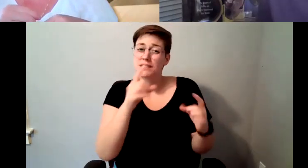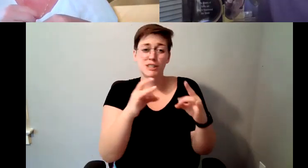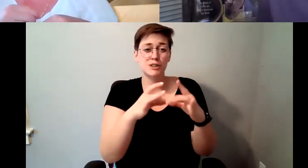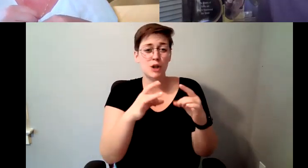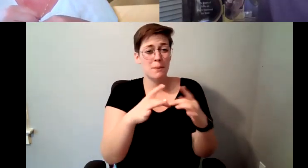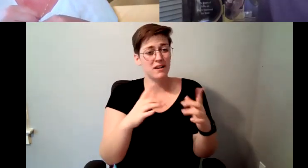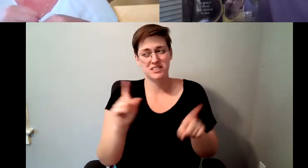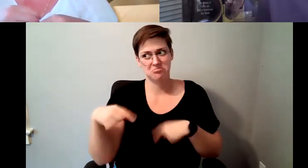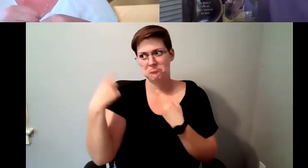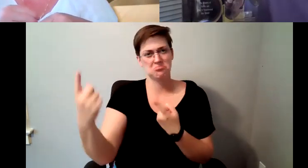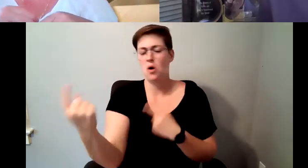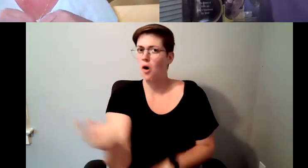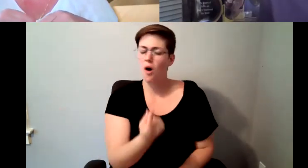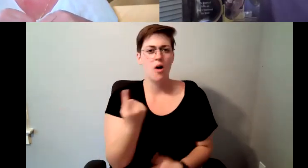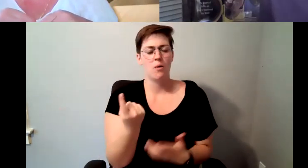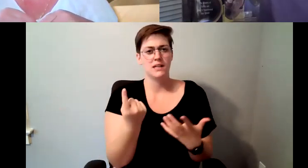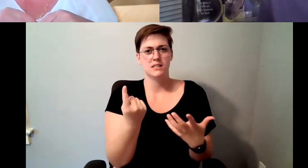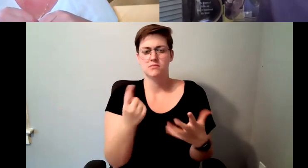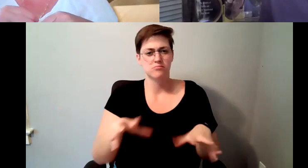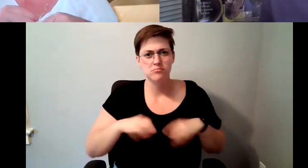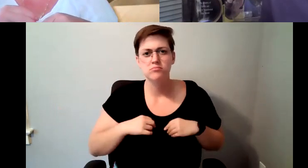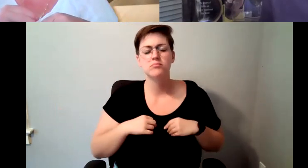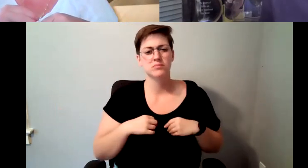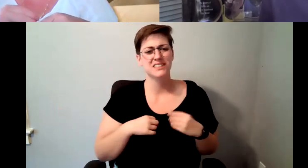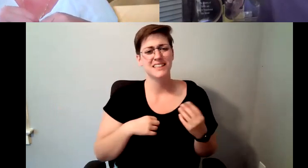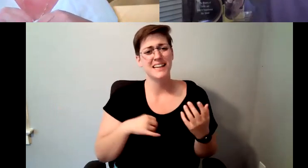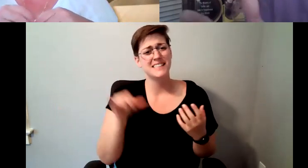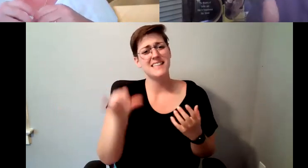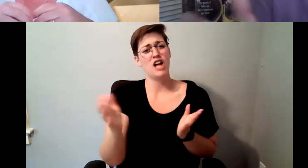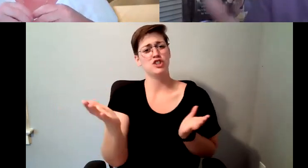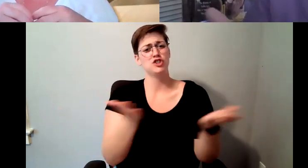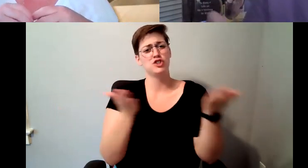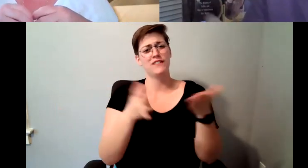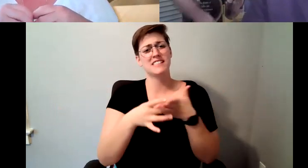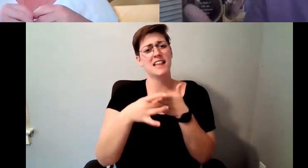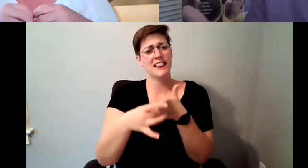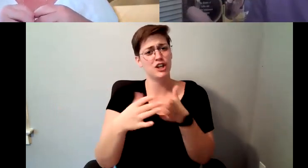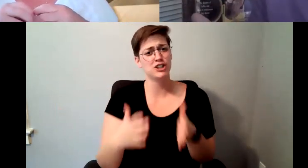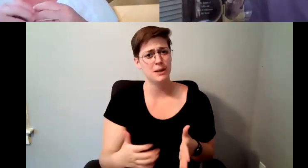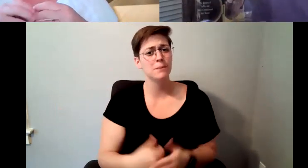D. Major Cohen: So noble is servant leadership we could have a whole call about servant leadership,